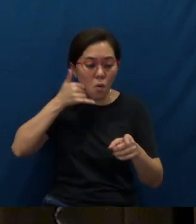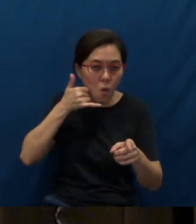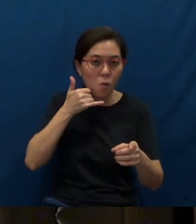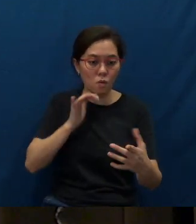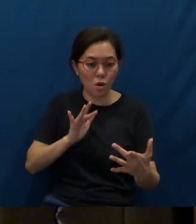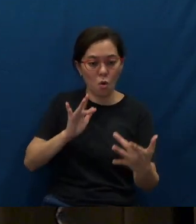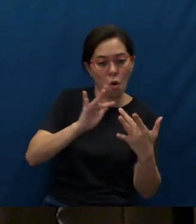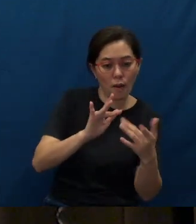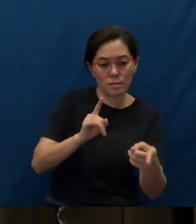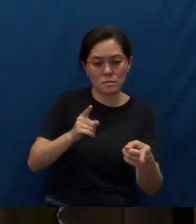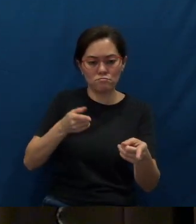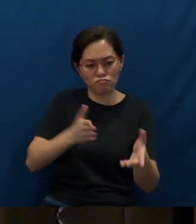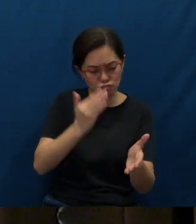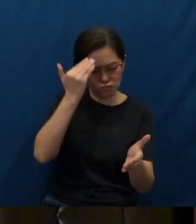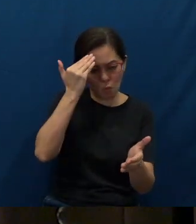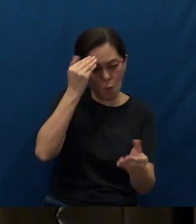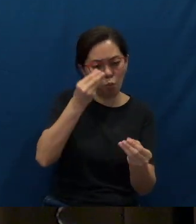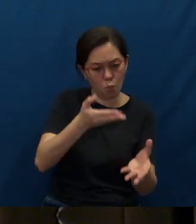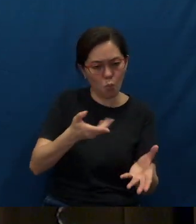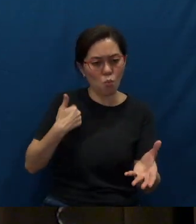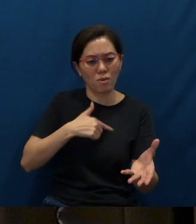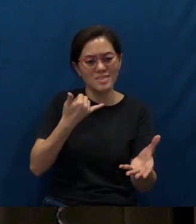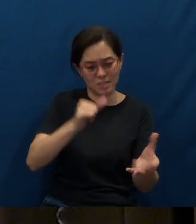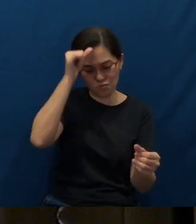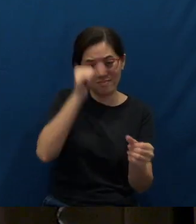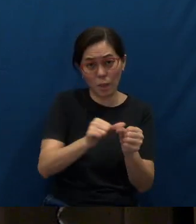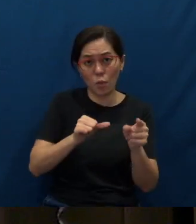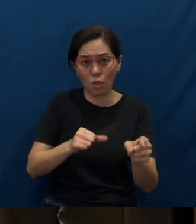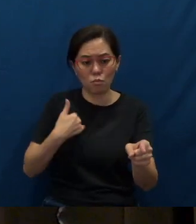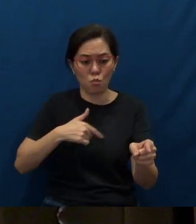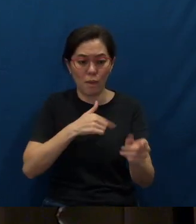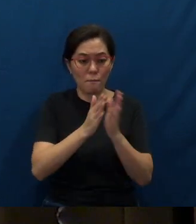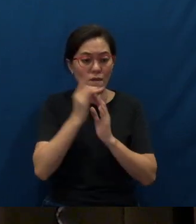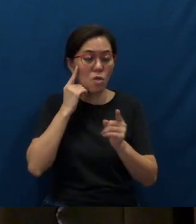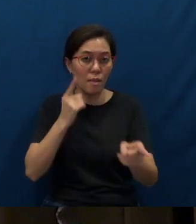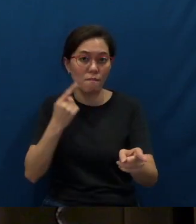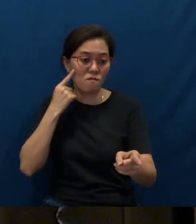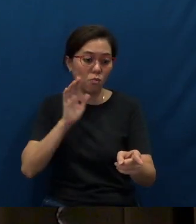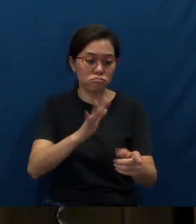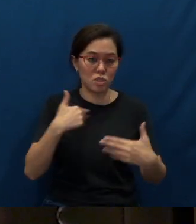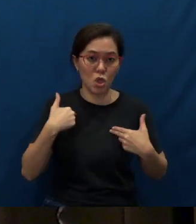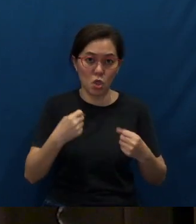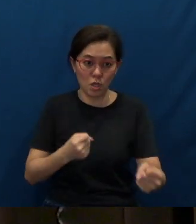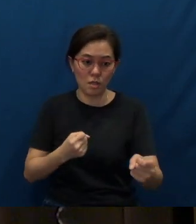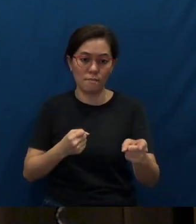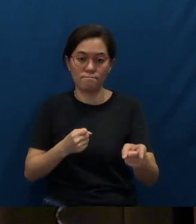connect with them and let them know that (they) still remember them. We pray for them, for their healing.